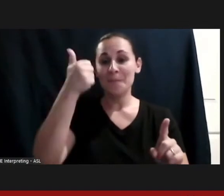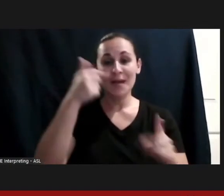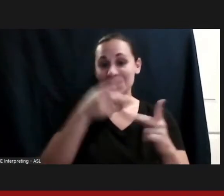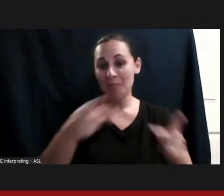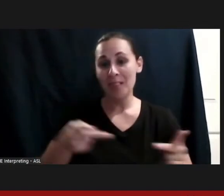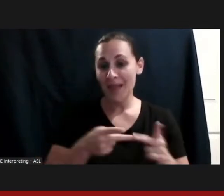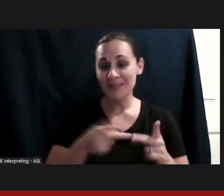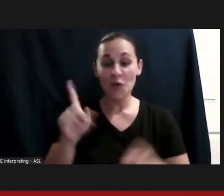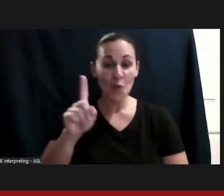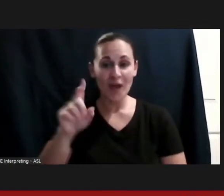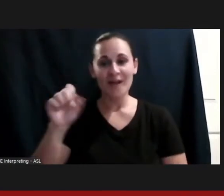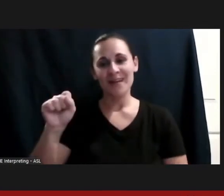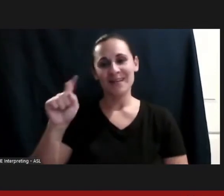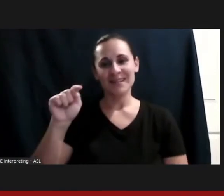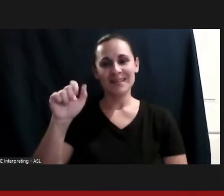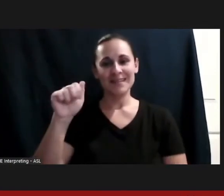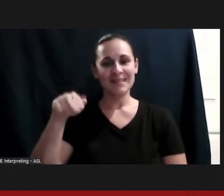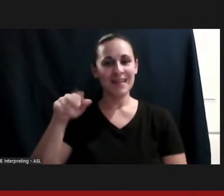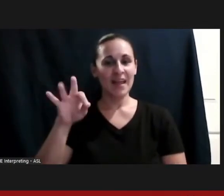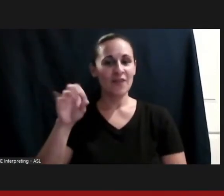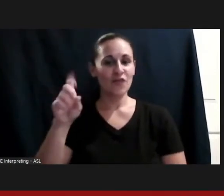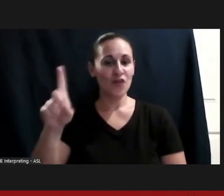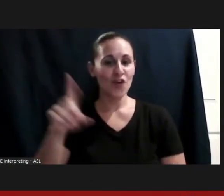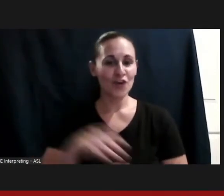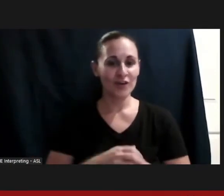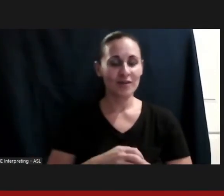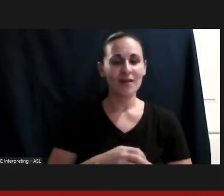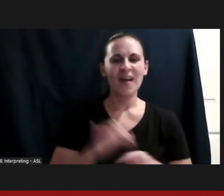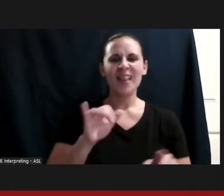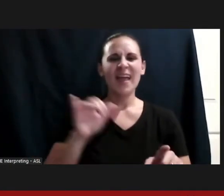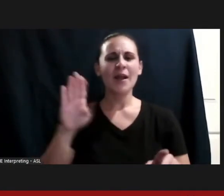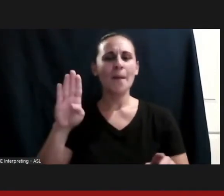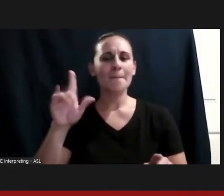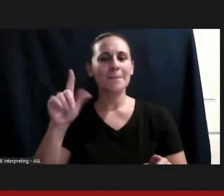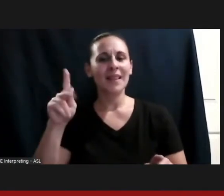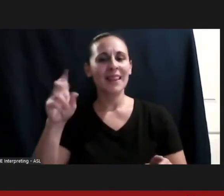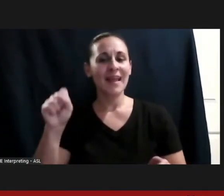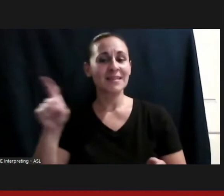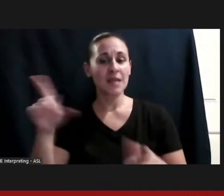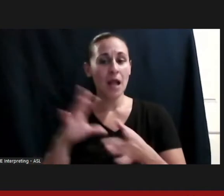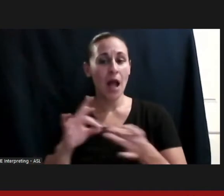again going back to Blake's comments, I felt very lucky to be given a chance to come to